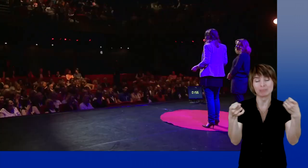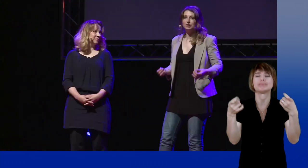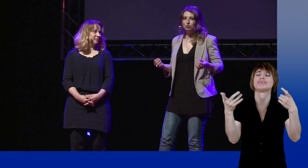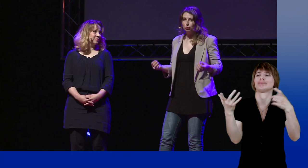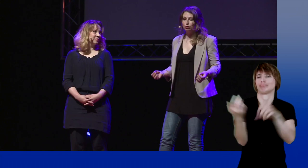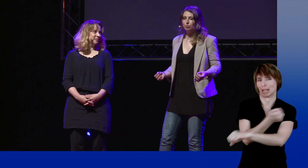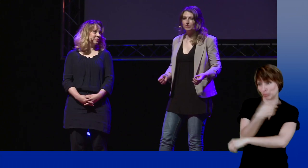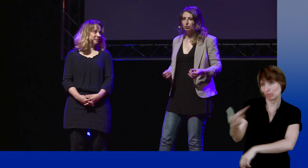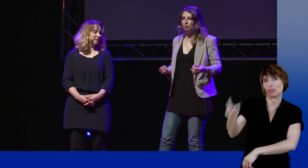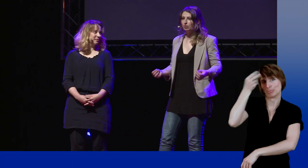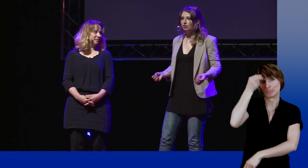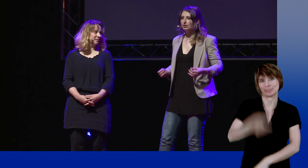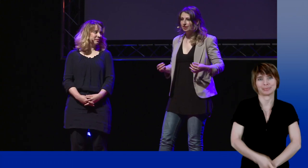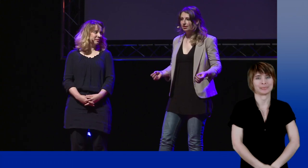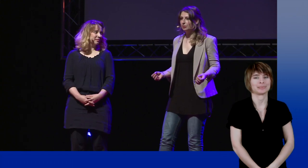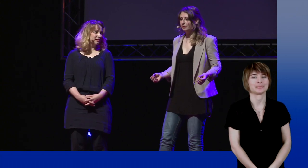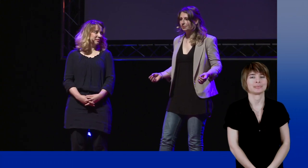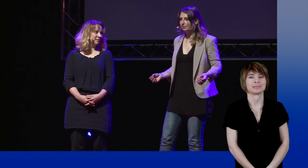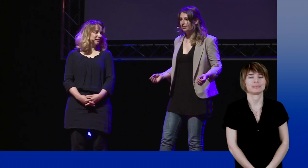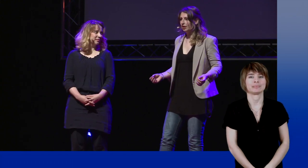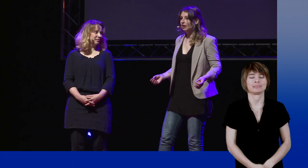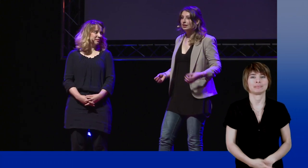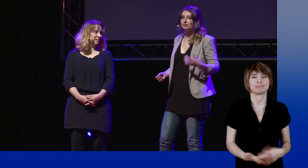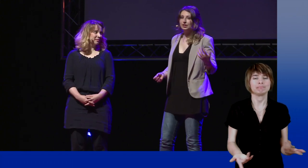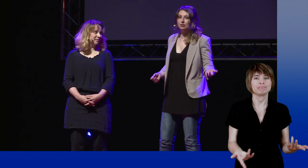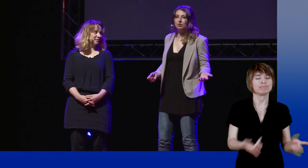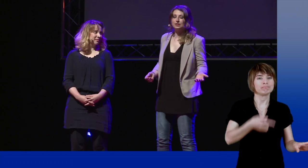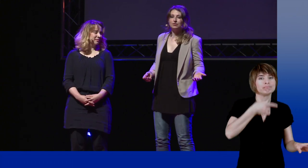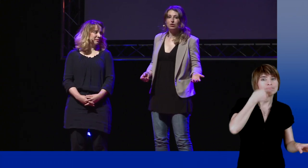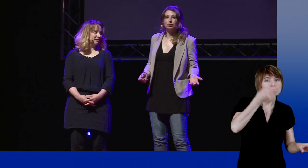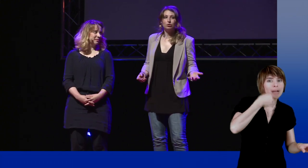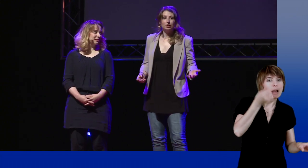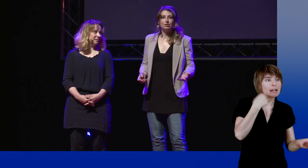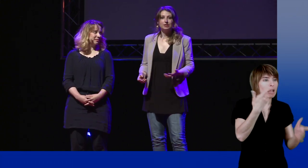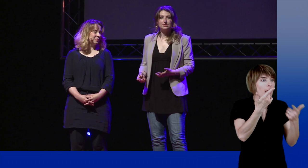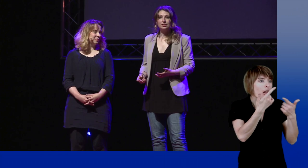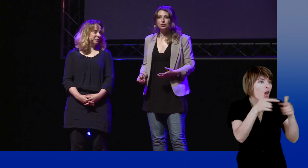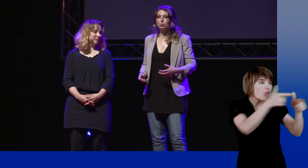understand one another always very good. All in all, differences between sign languages